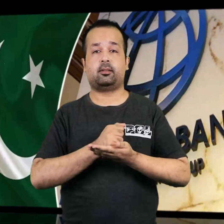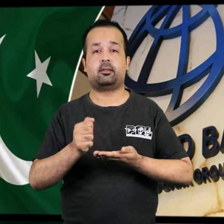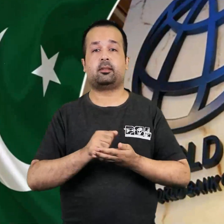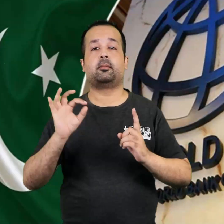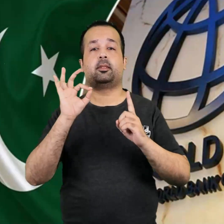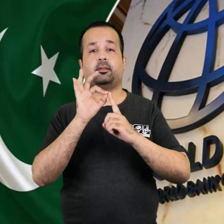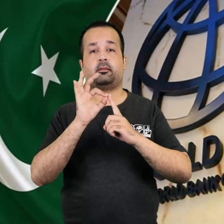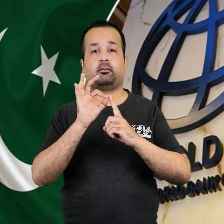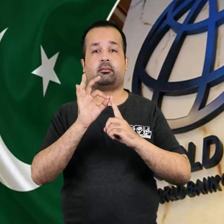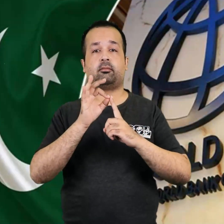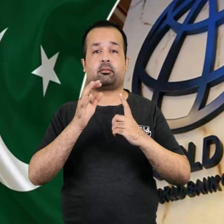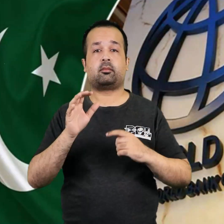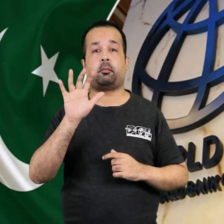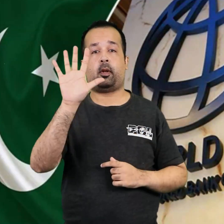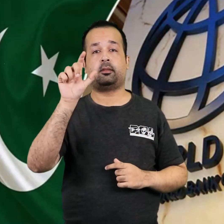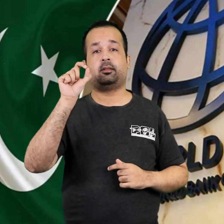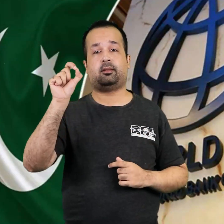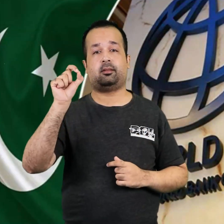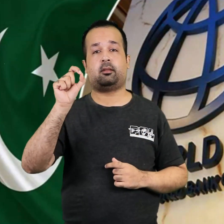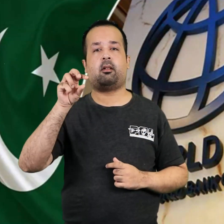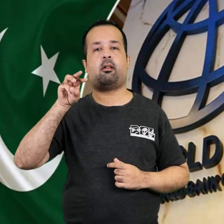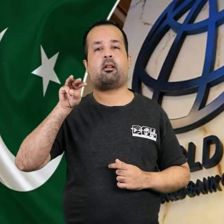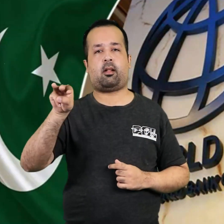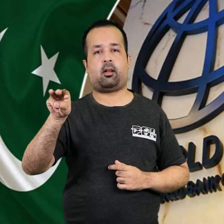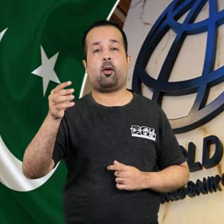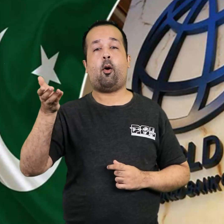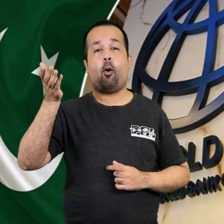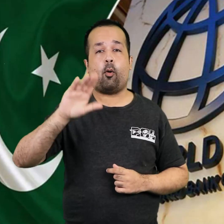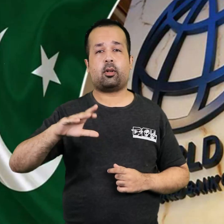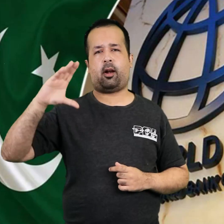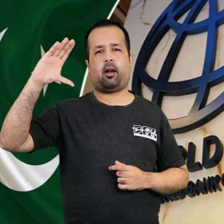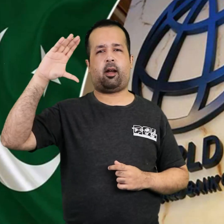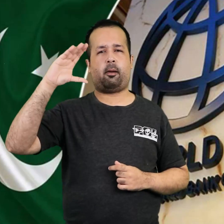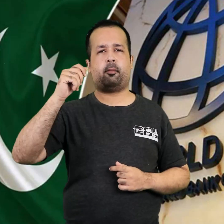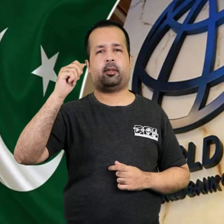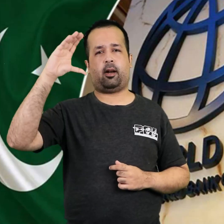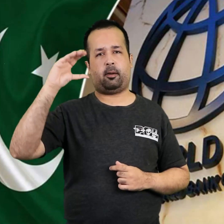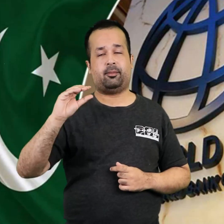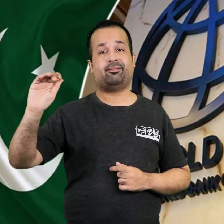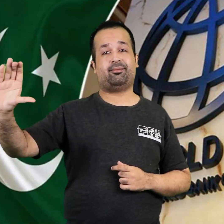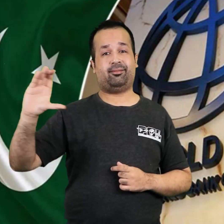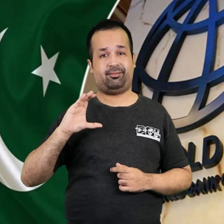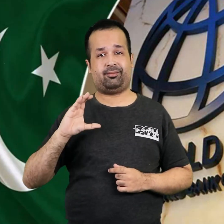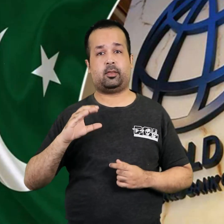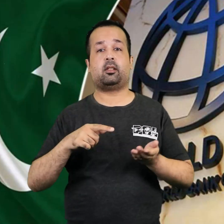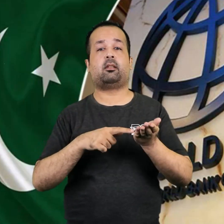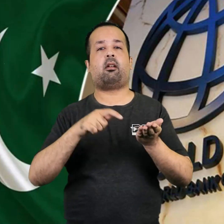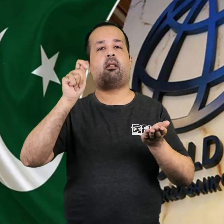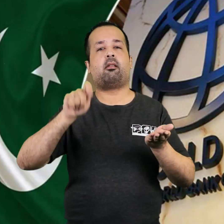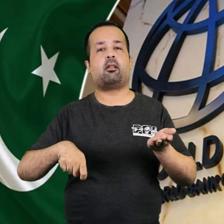The World Bank has demanded that Pakistan tax anyone earning less than 50,000 rupees